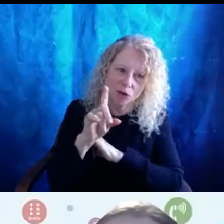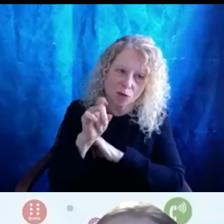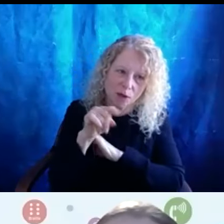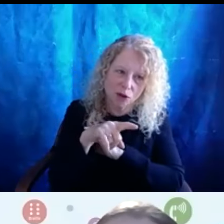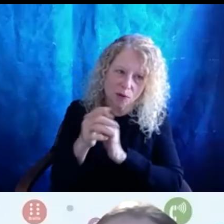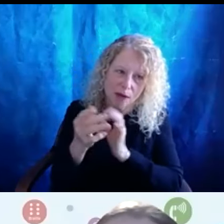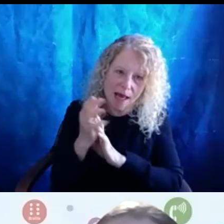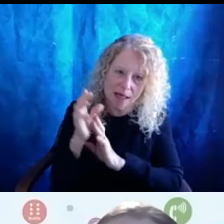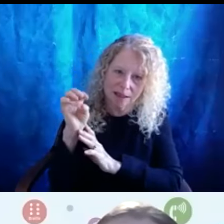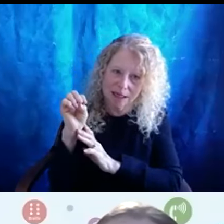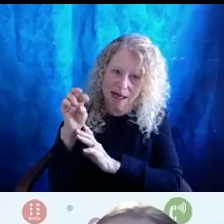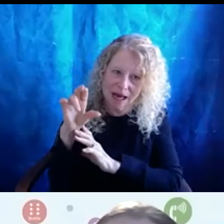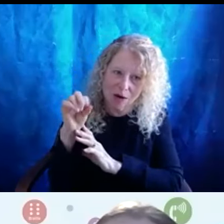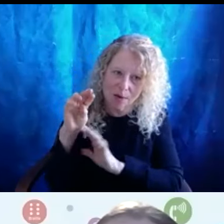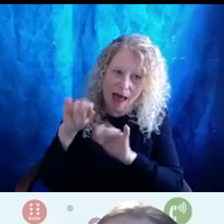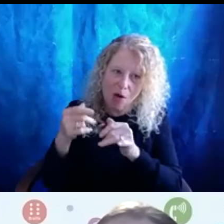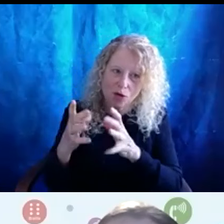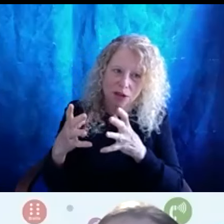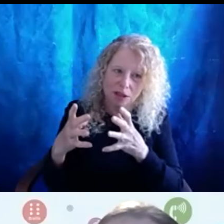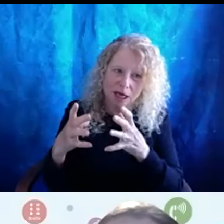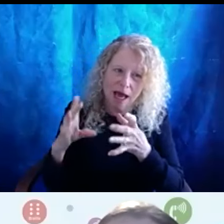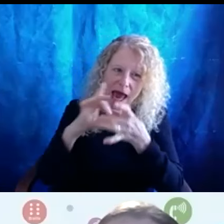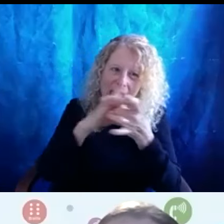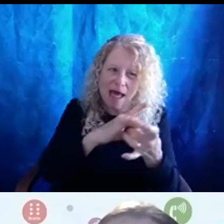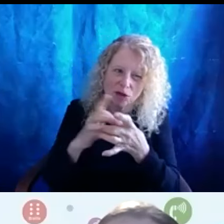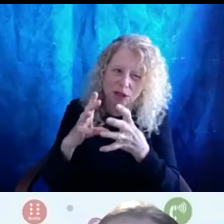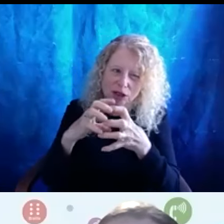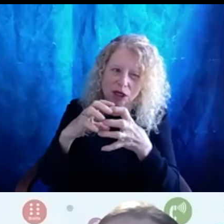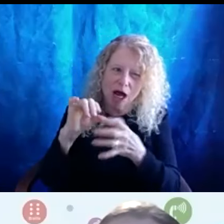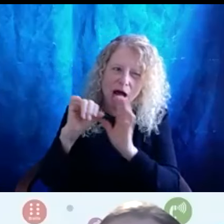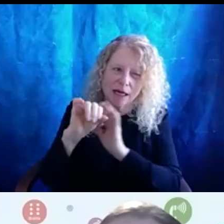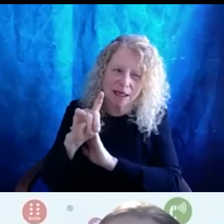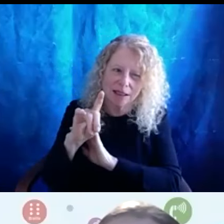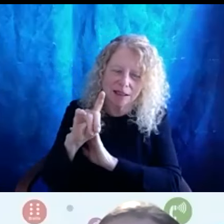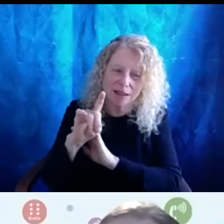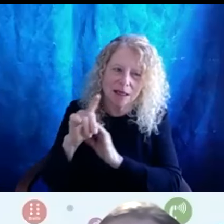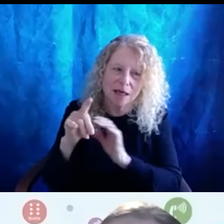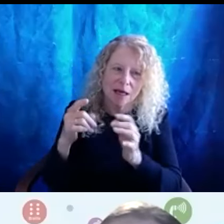about how does intersecting identities center or play a part in our professional lives.